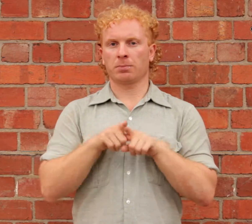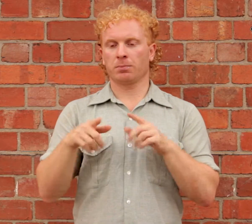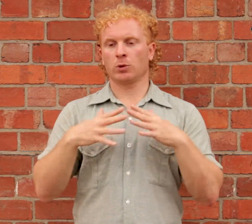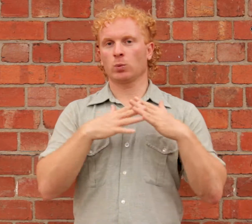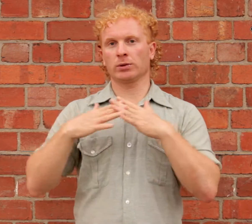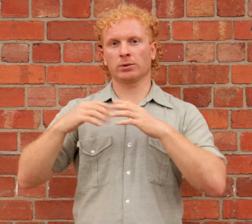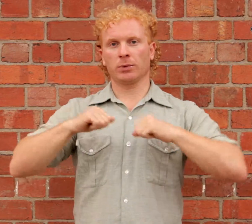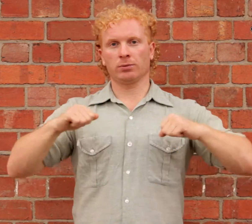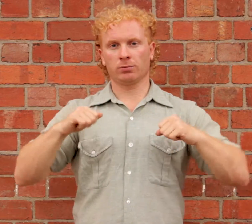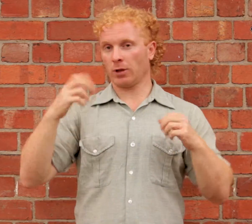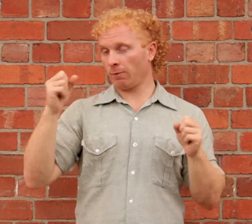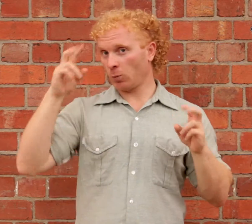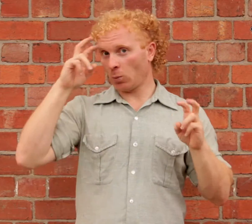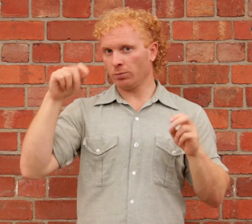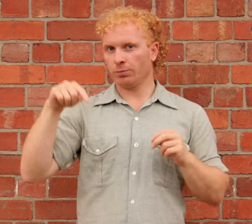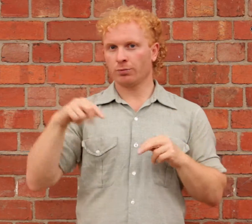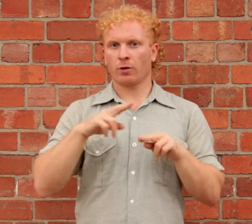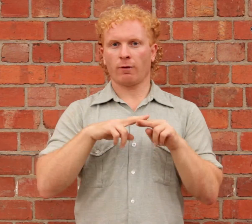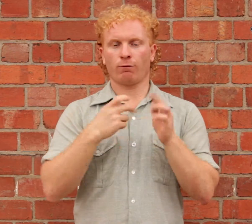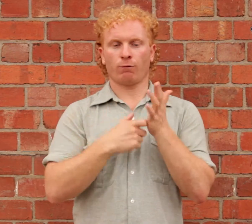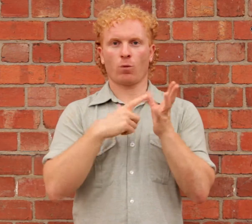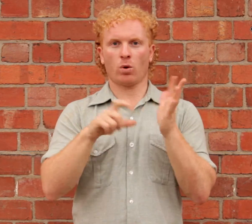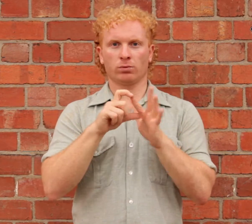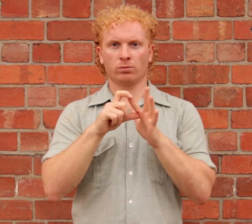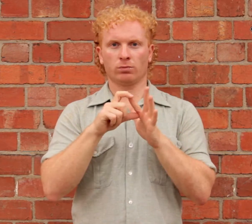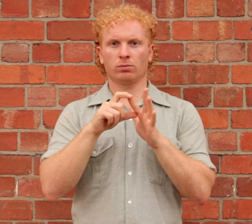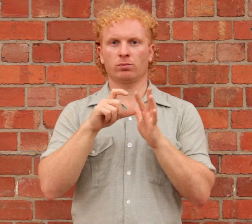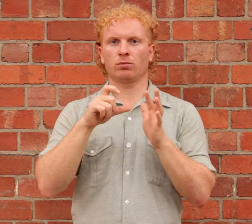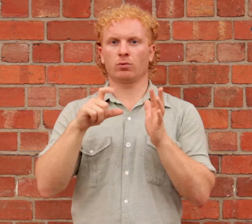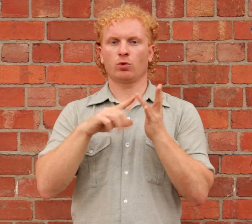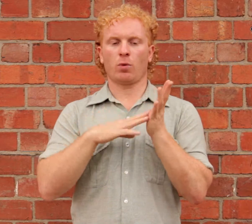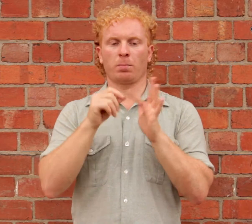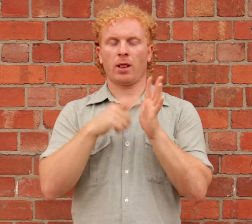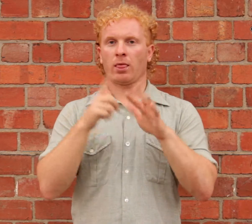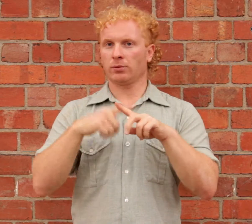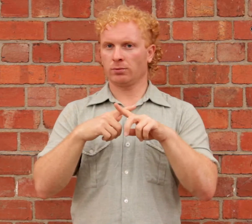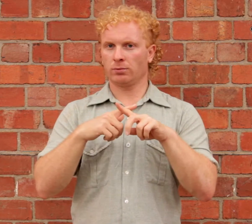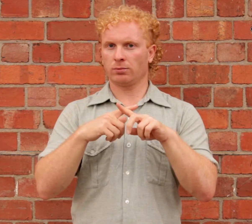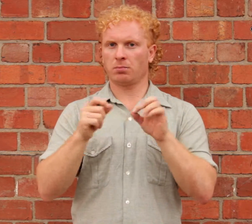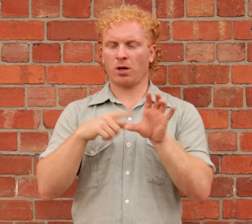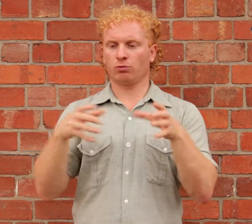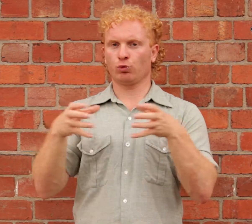Also at West Space is The Fraud Complex